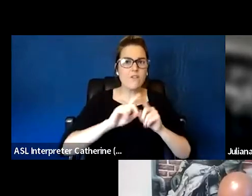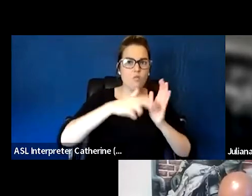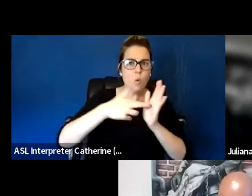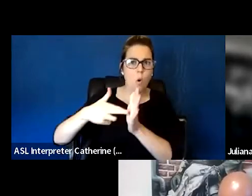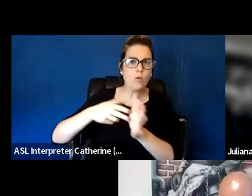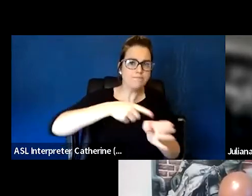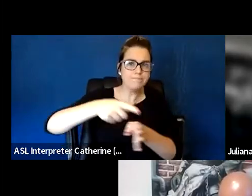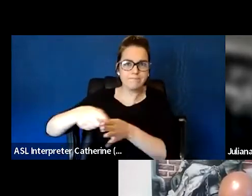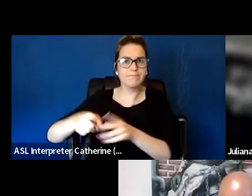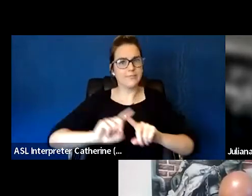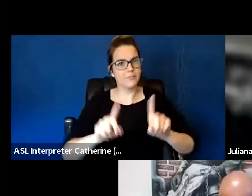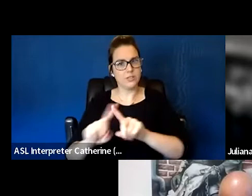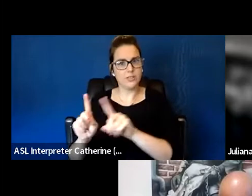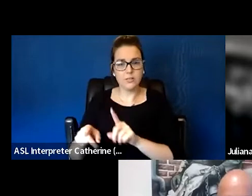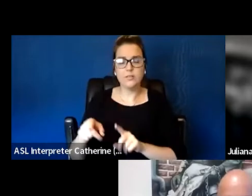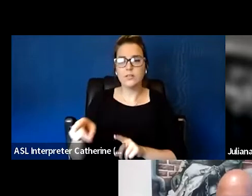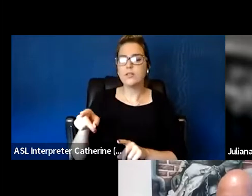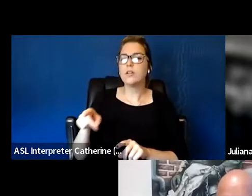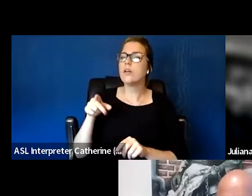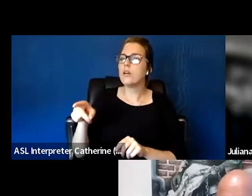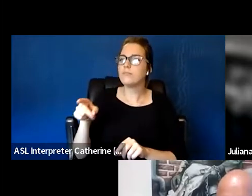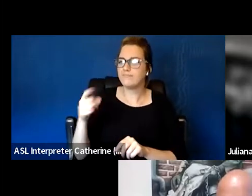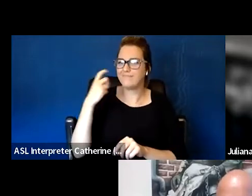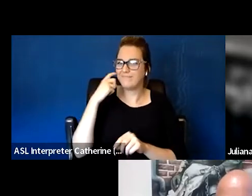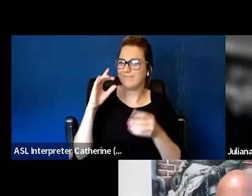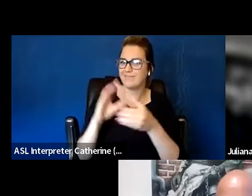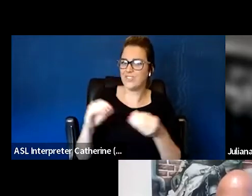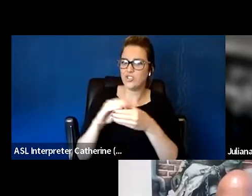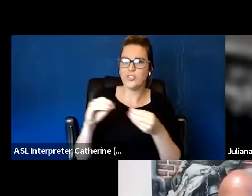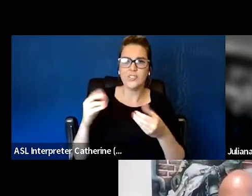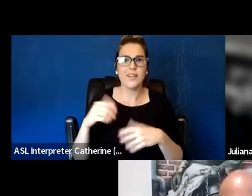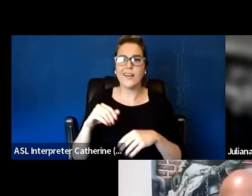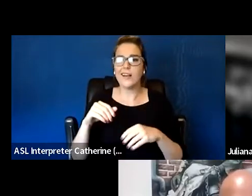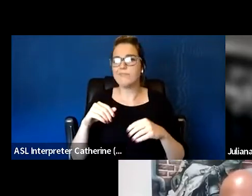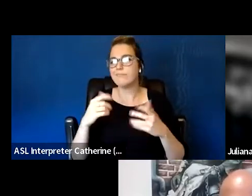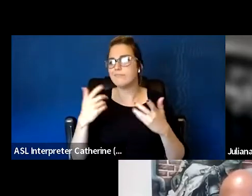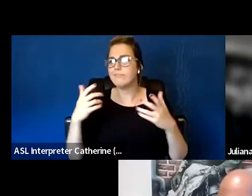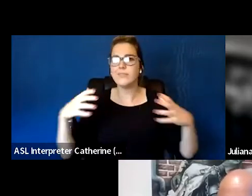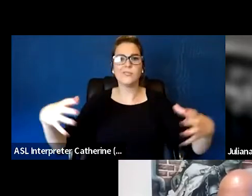but with Rosie saying like, "Look, this is a cross sector endeavor here."